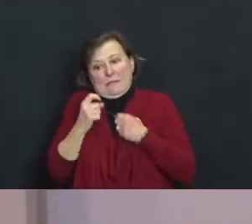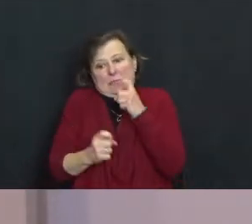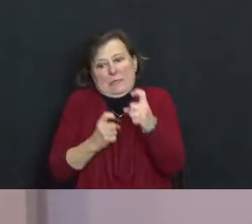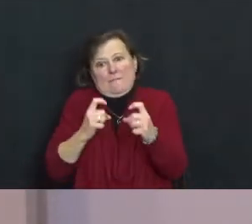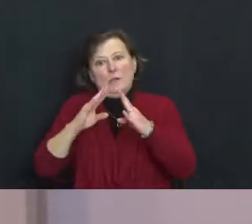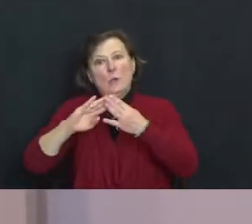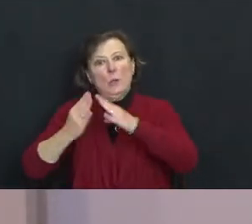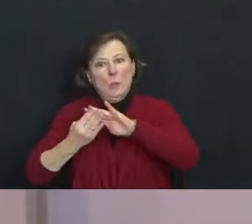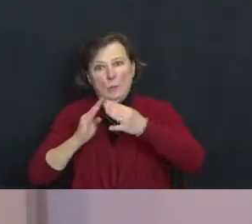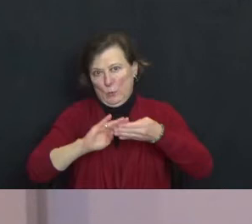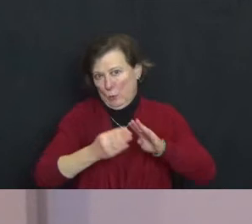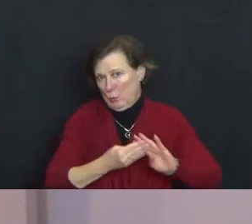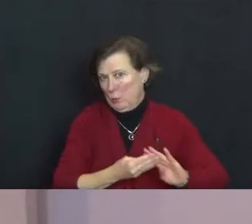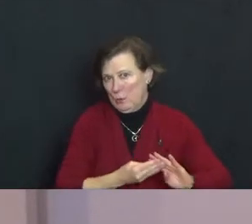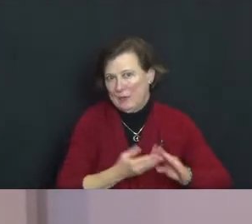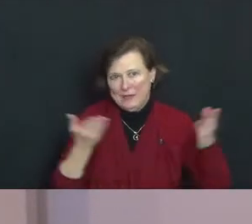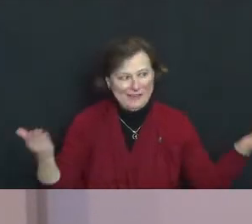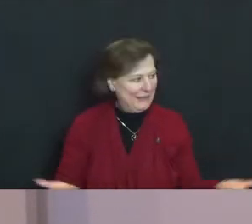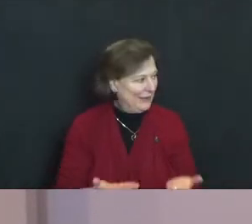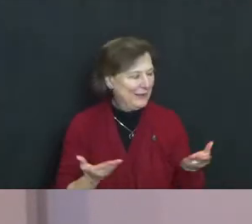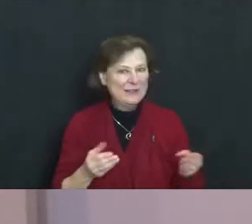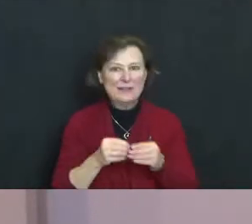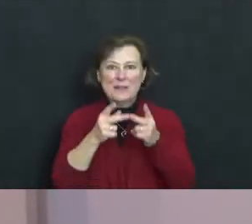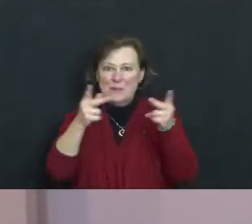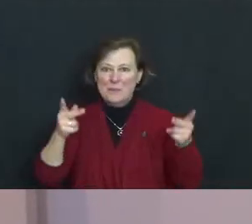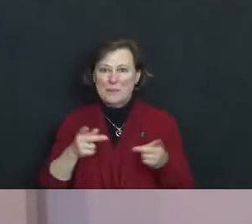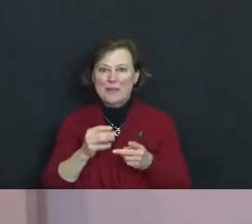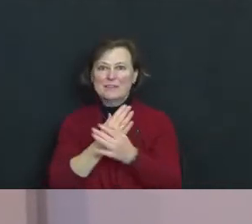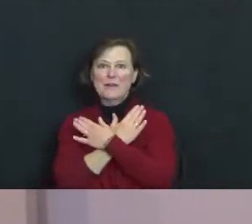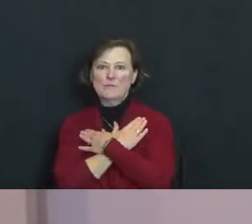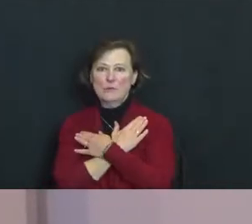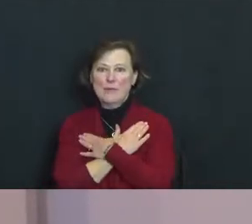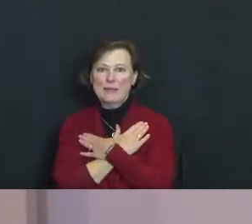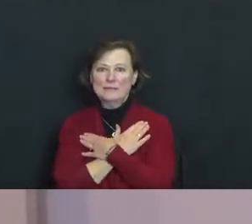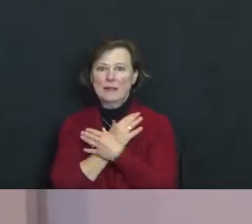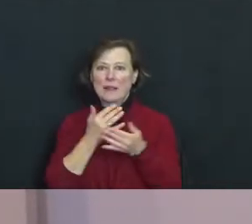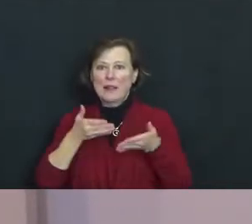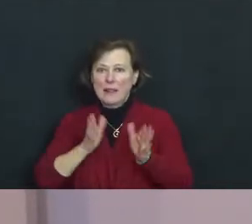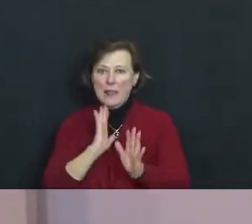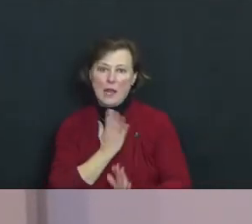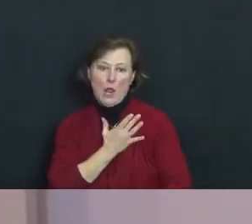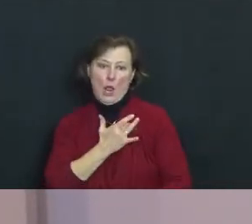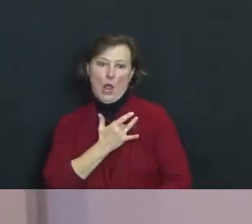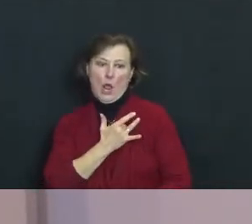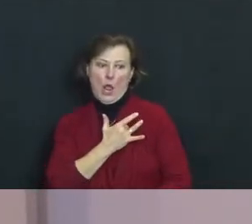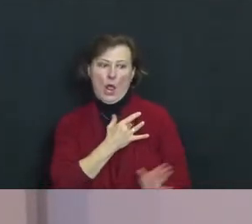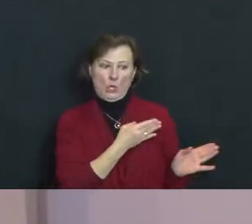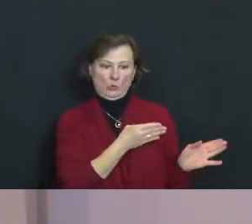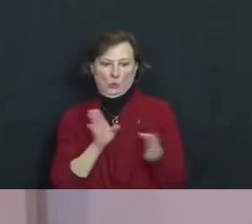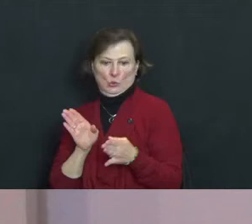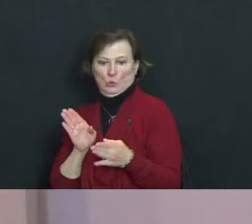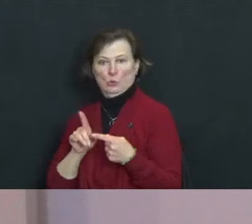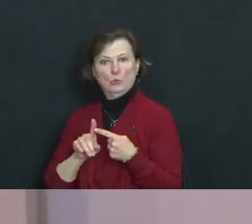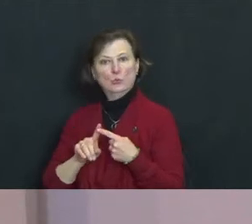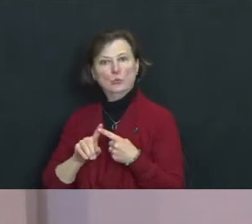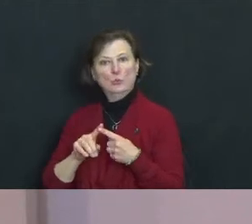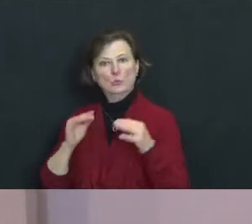Here in this place of rest, let the unrest of our hearts turn us toward justice.